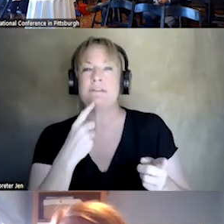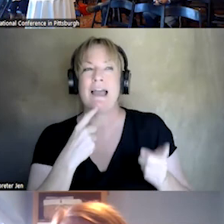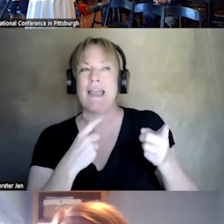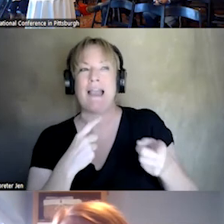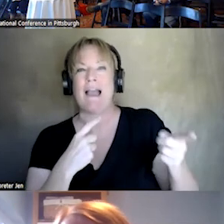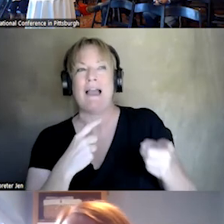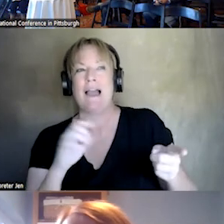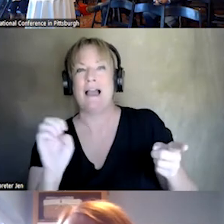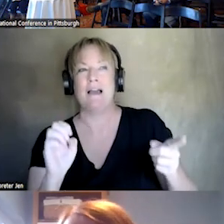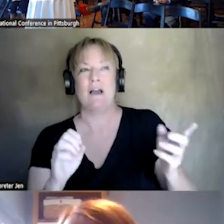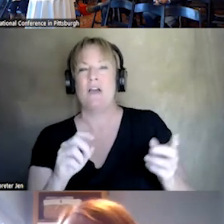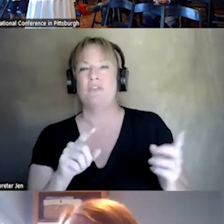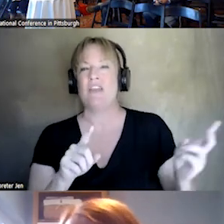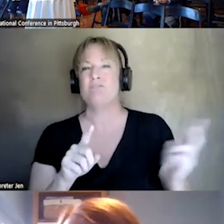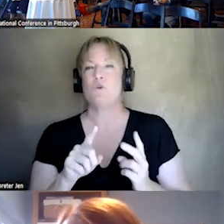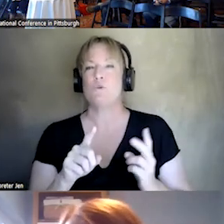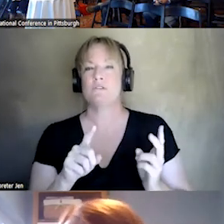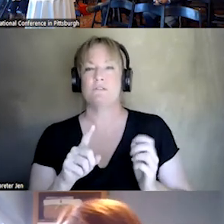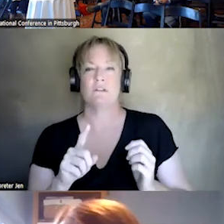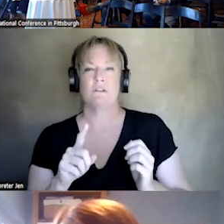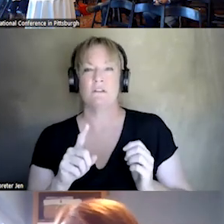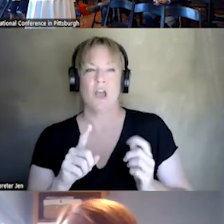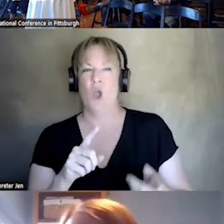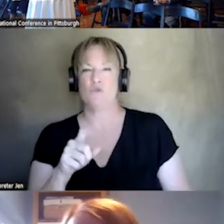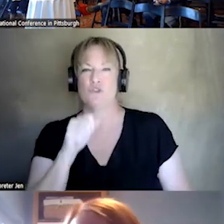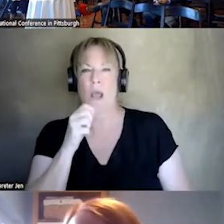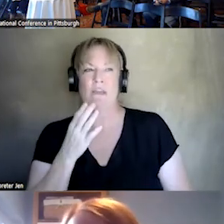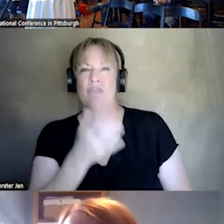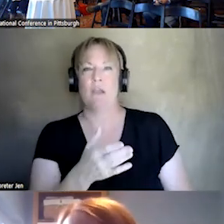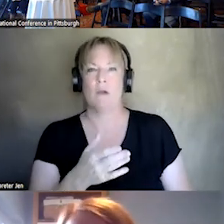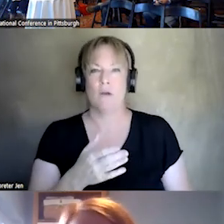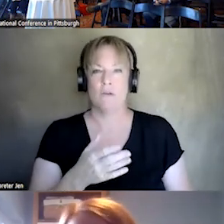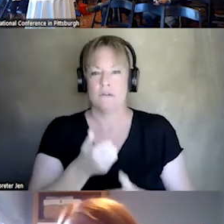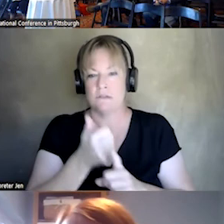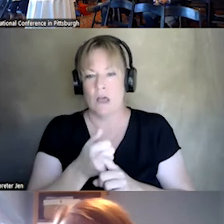THEY'RE SEEN AS A A KIND OF, THEY SHOULDN'T BE THERE, WHETHER THEY HAVE SELF HARMED OR, OR, TRIED